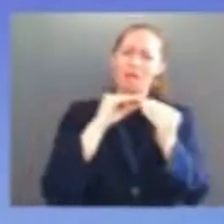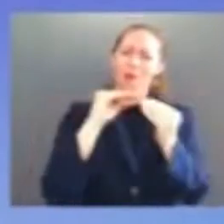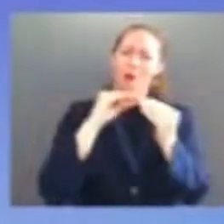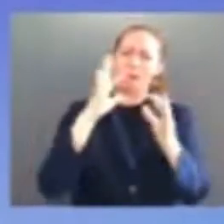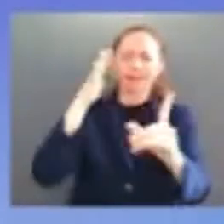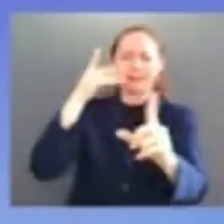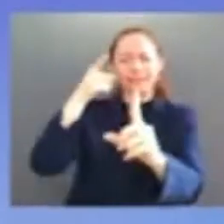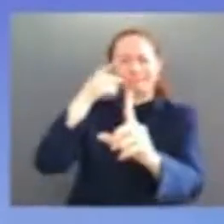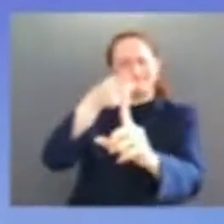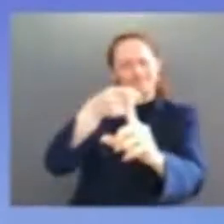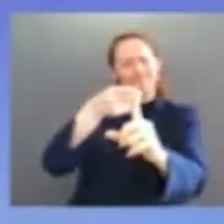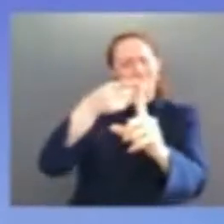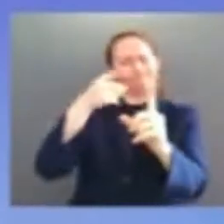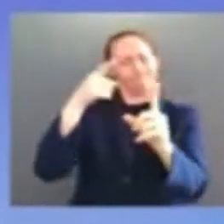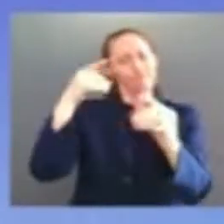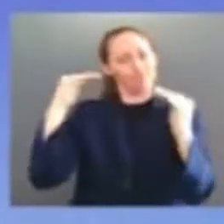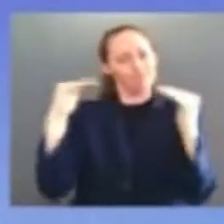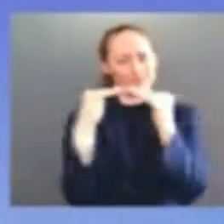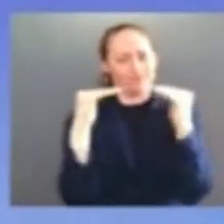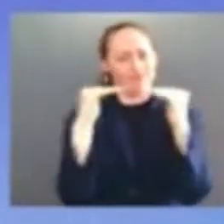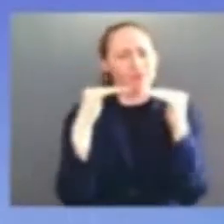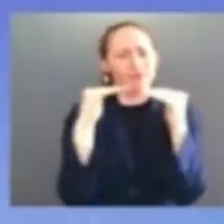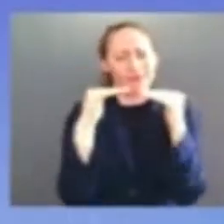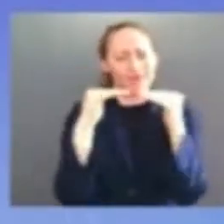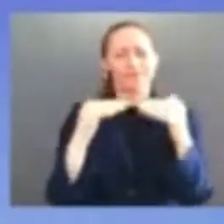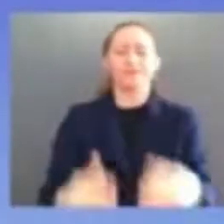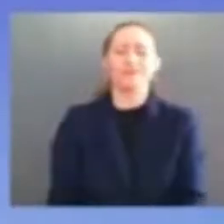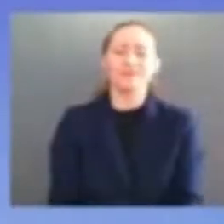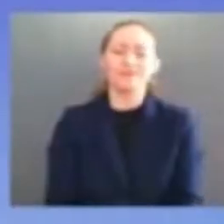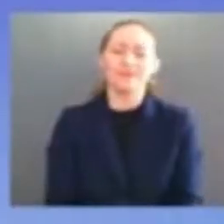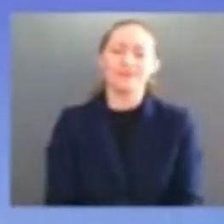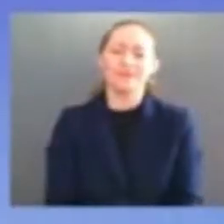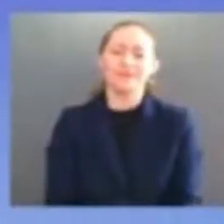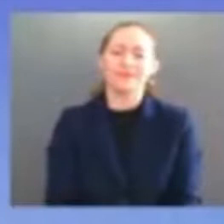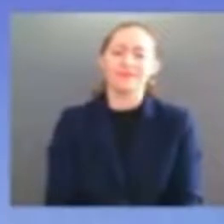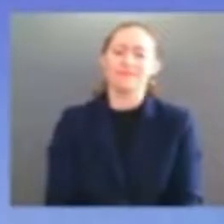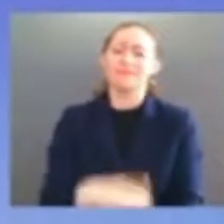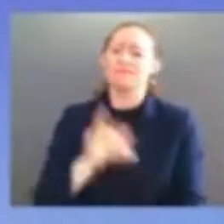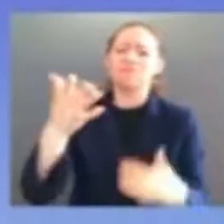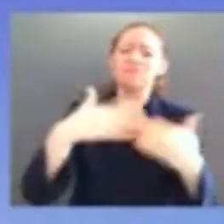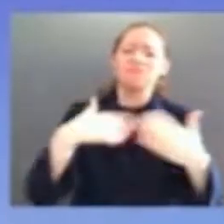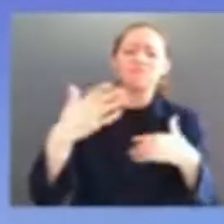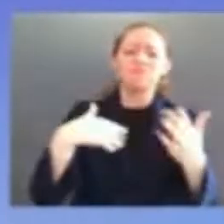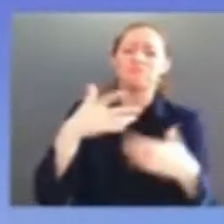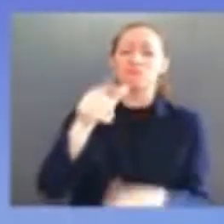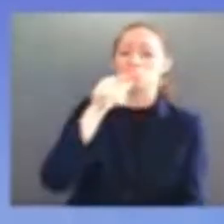difficult confirmation process but i have to tell you what judge jackson was put through